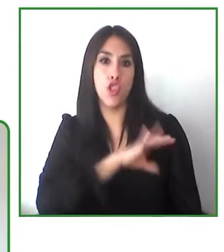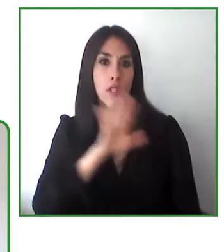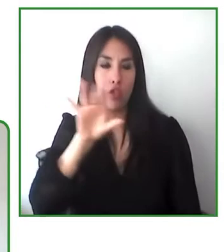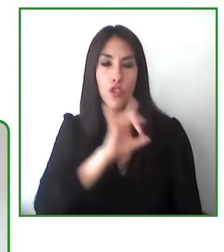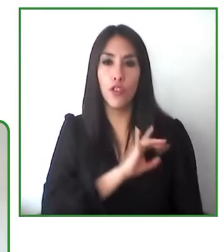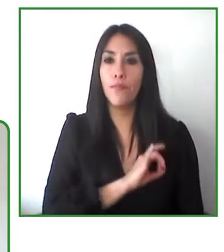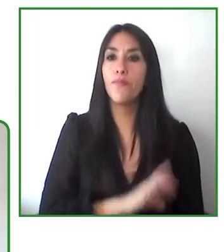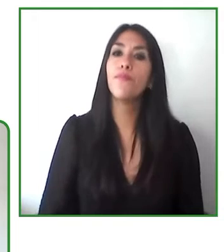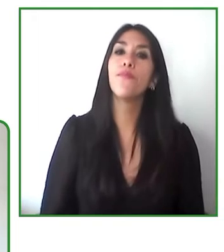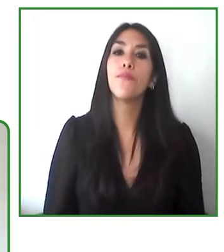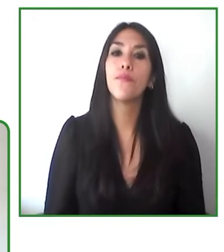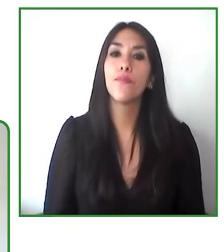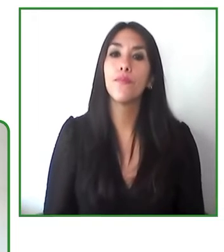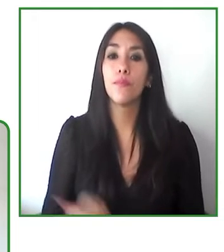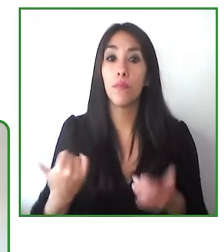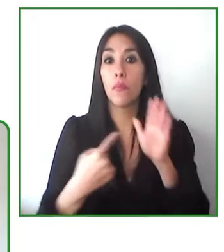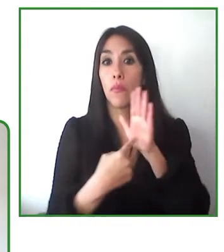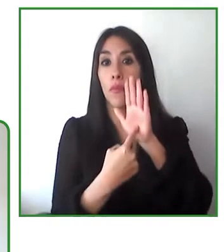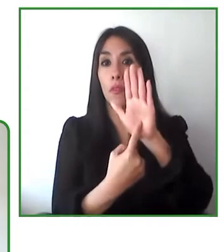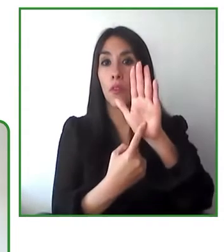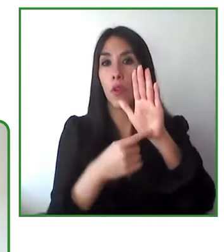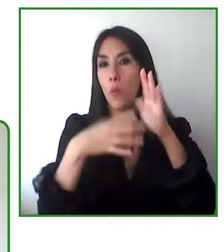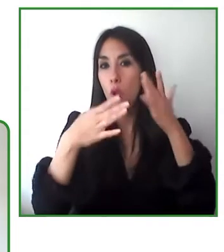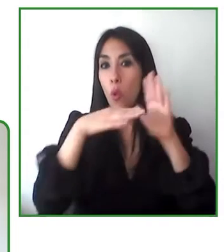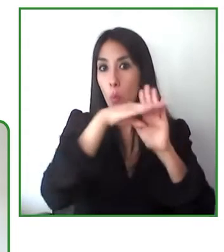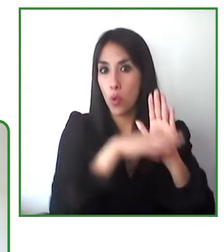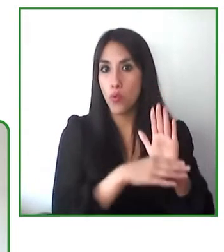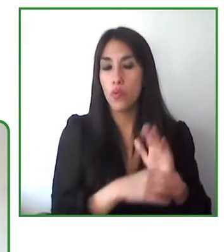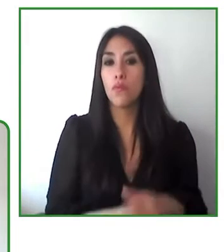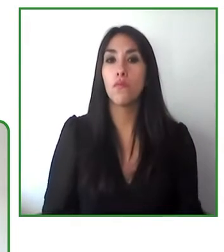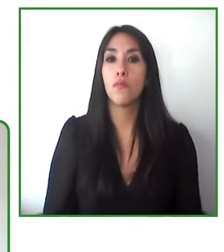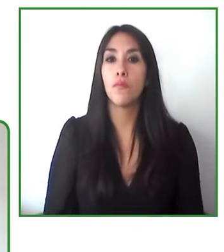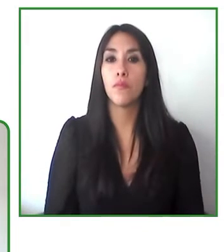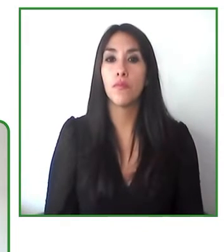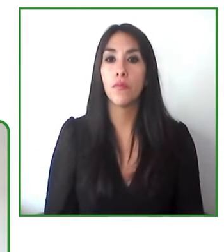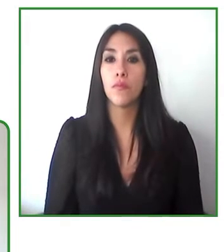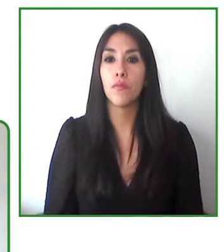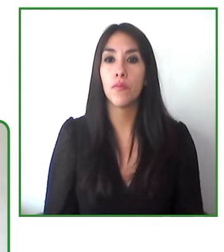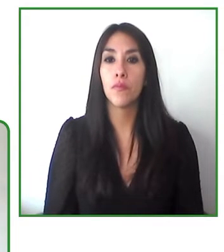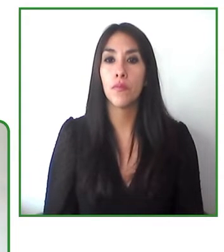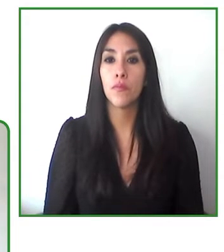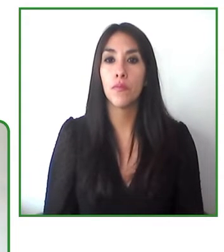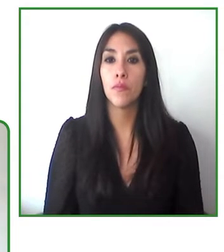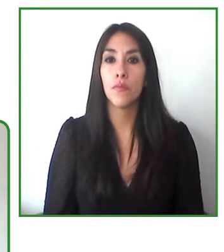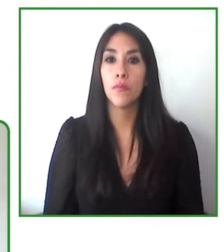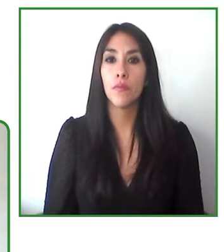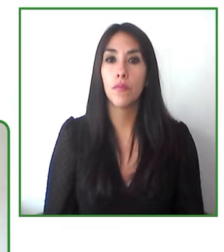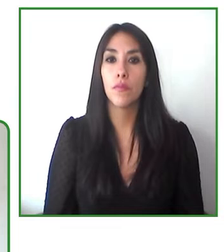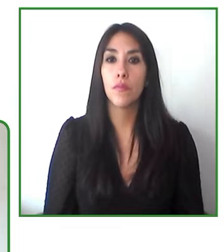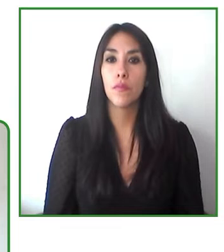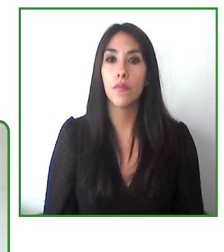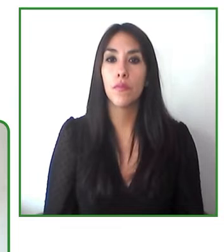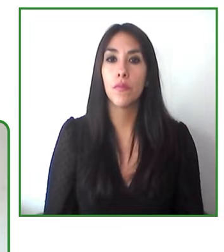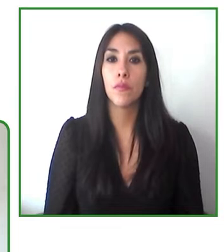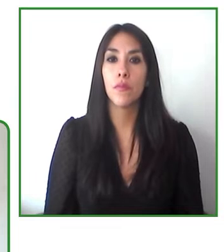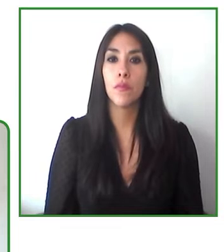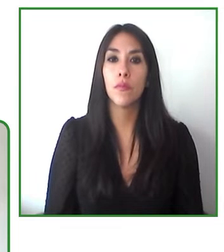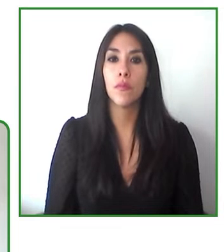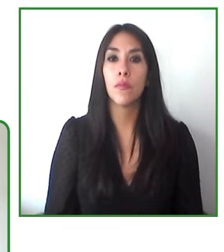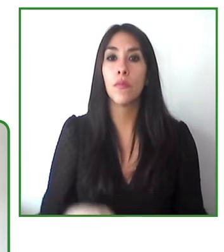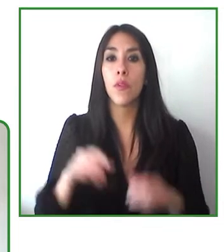and she's going to present her program hiking without limits please go ahead glenda